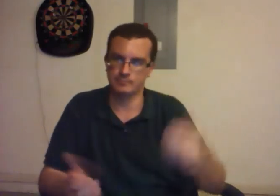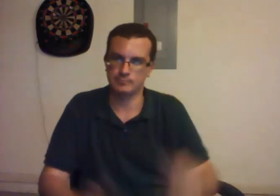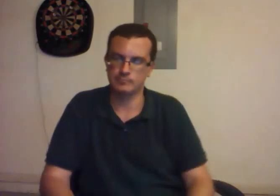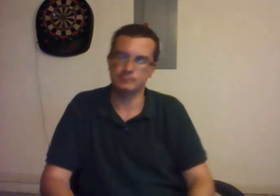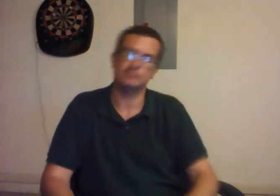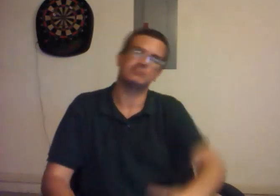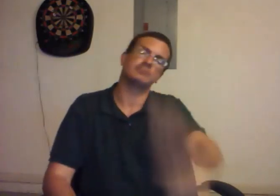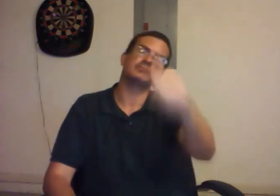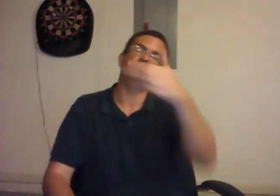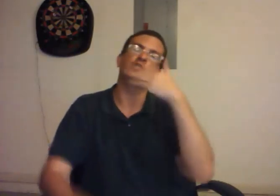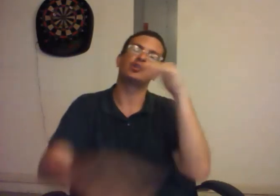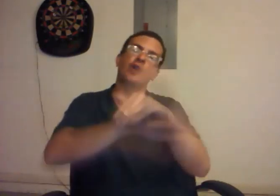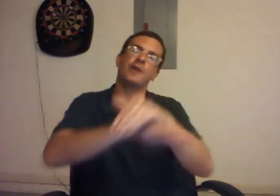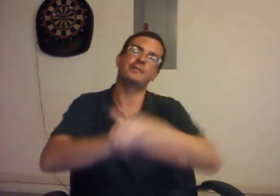Good night. Thumbs up.